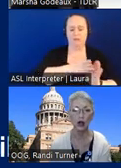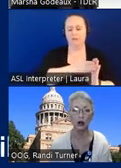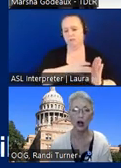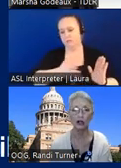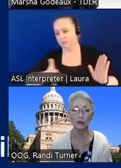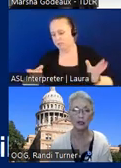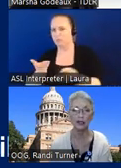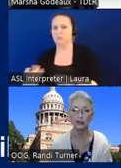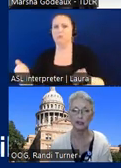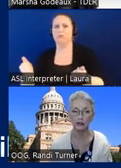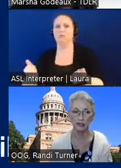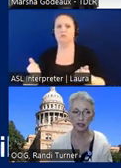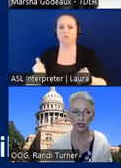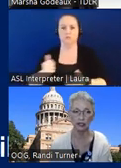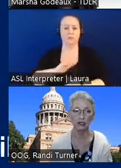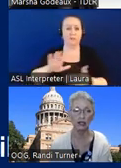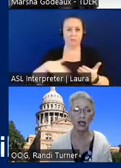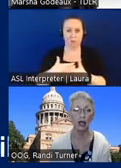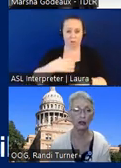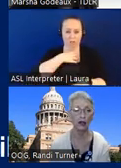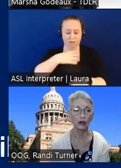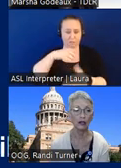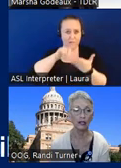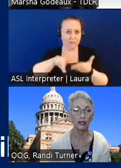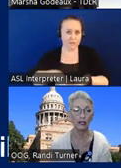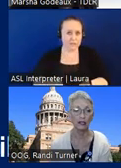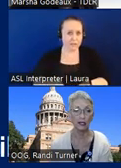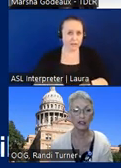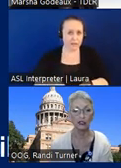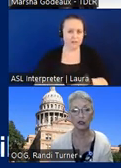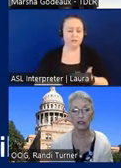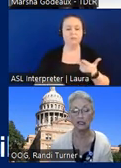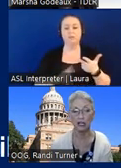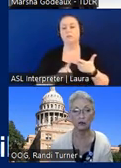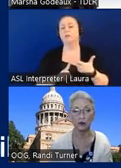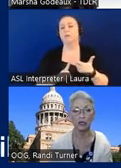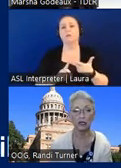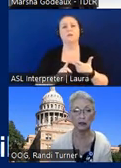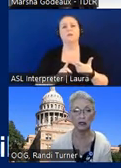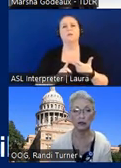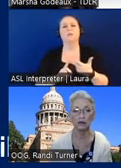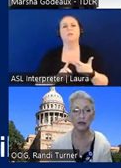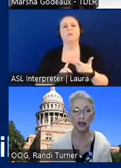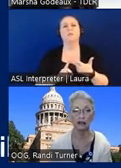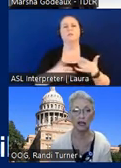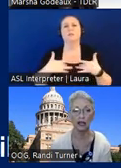are all complaints investigated how long does it usually take between a complaint being filed